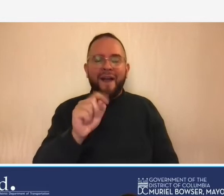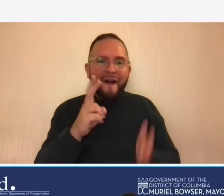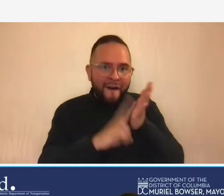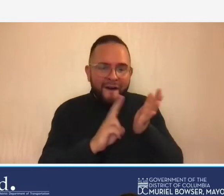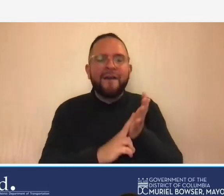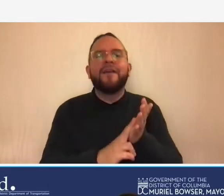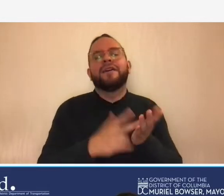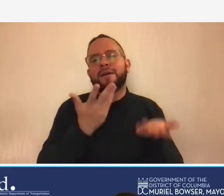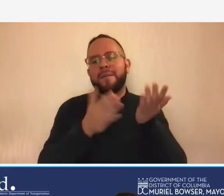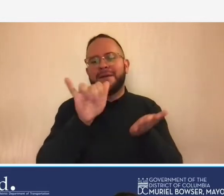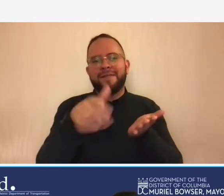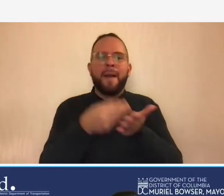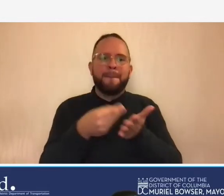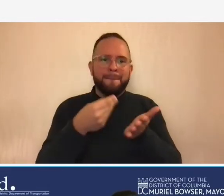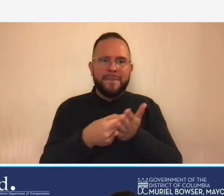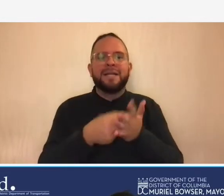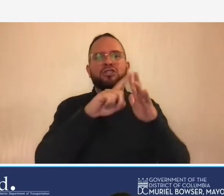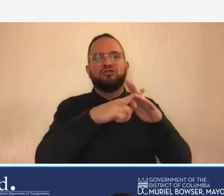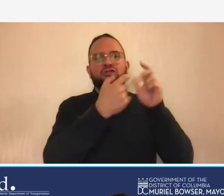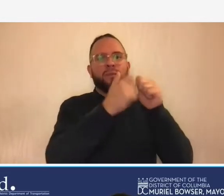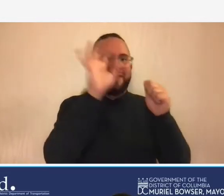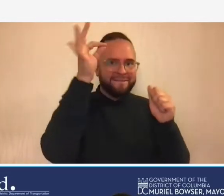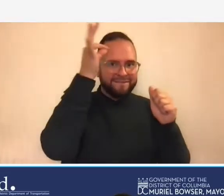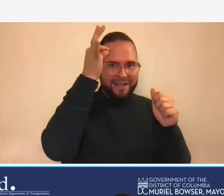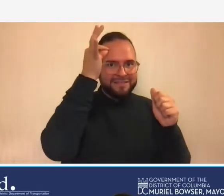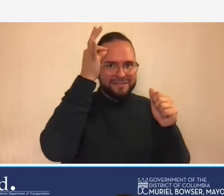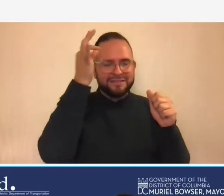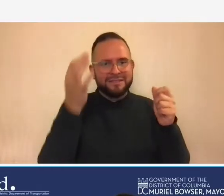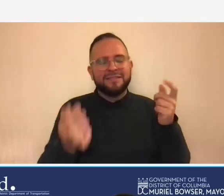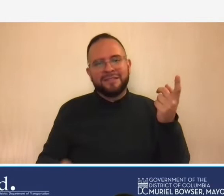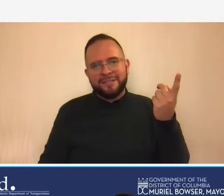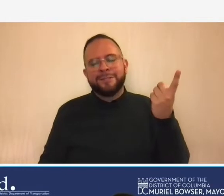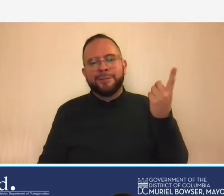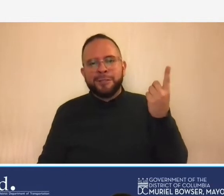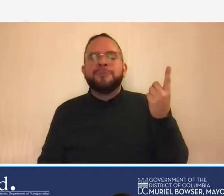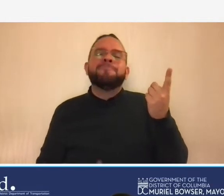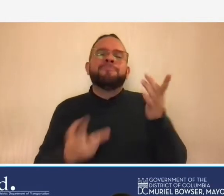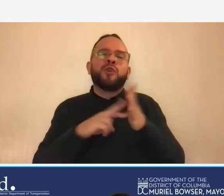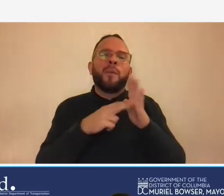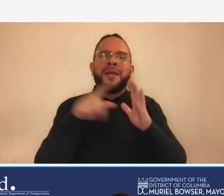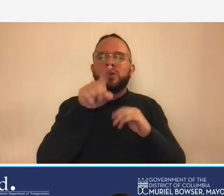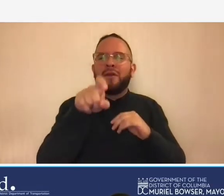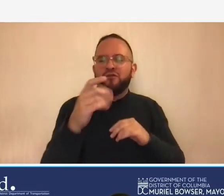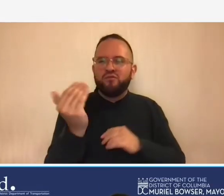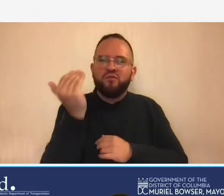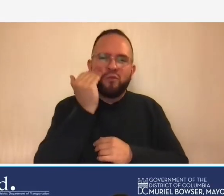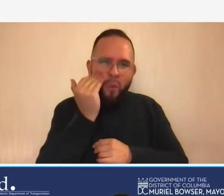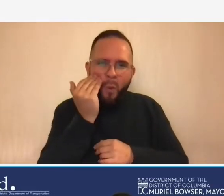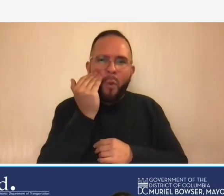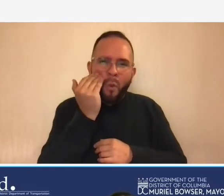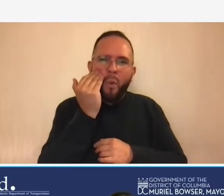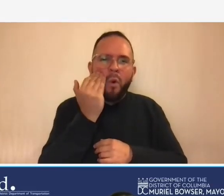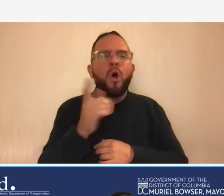originated with the feds so you have to be um just very aware of where the money originates because